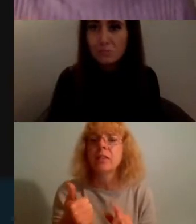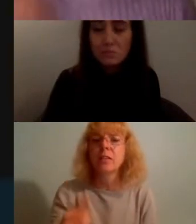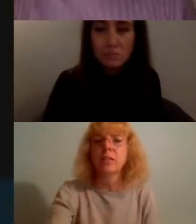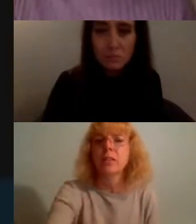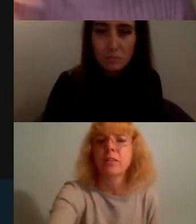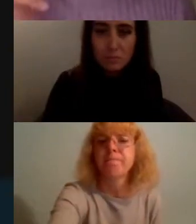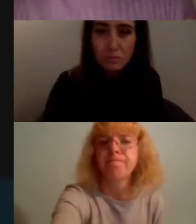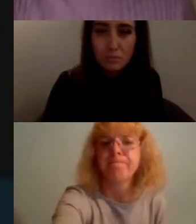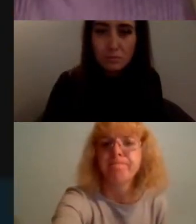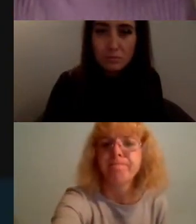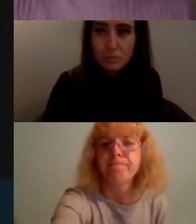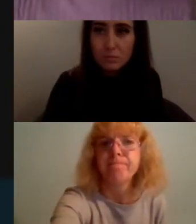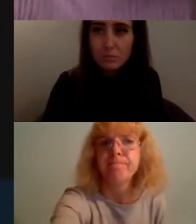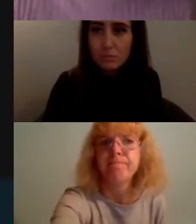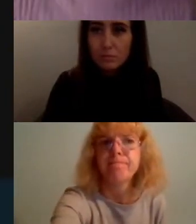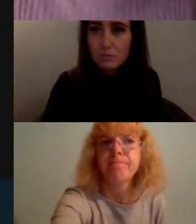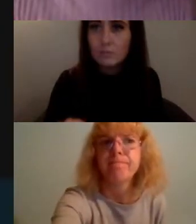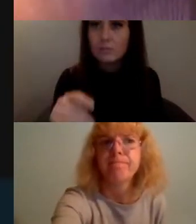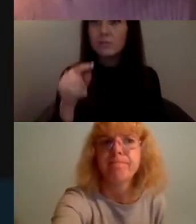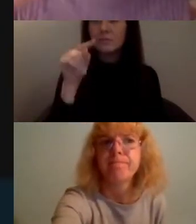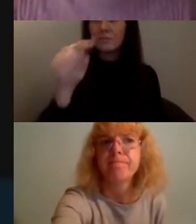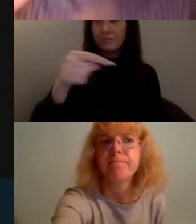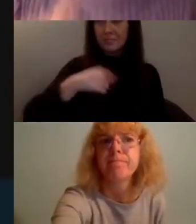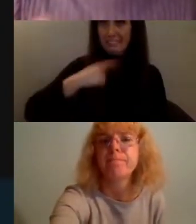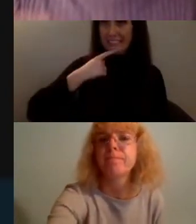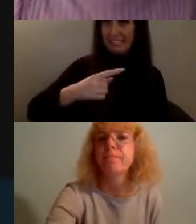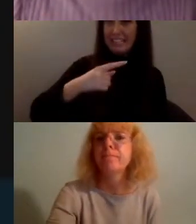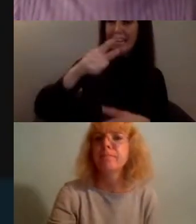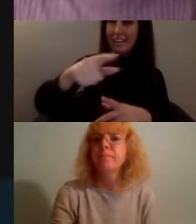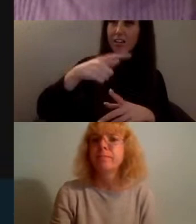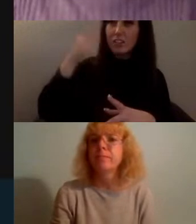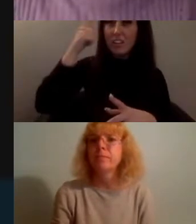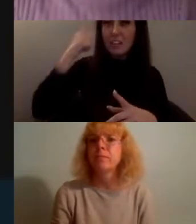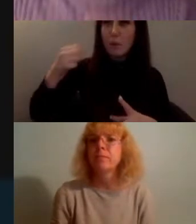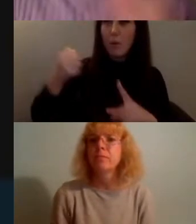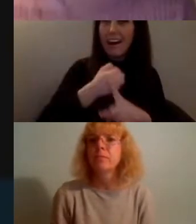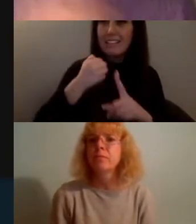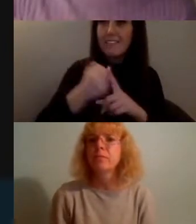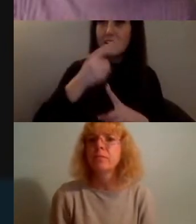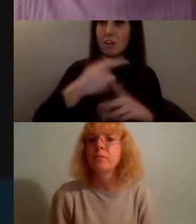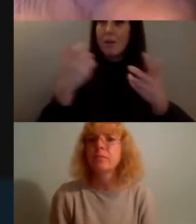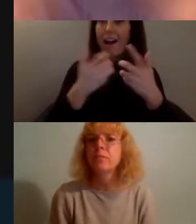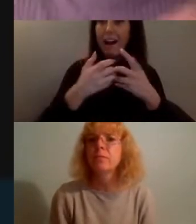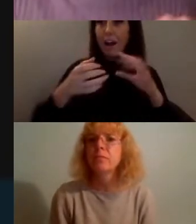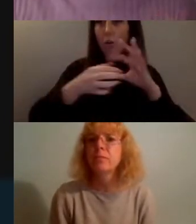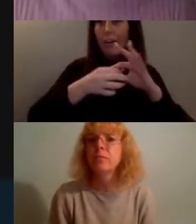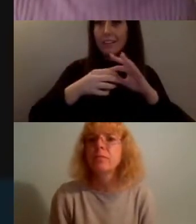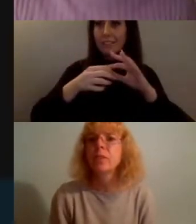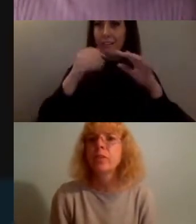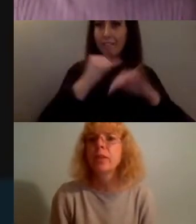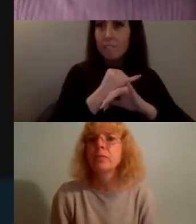and again through the reflections that i've been doing since I was going to do this etc i've